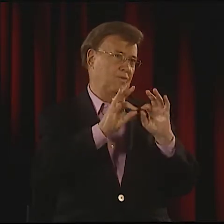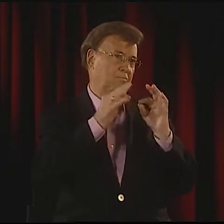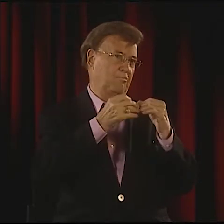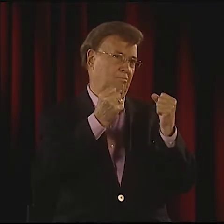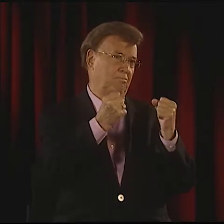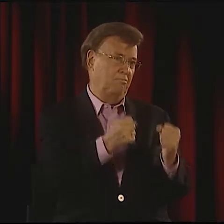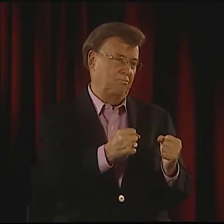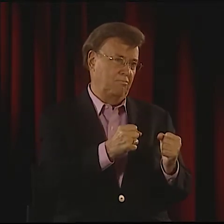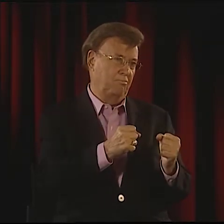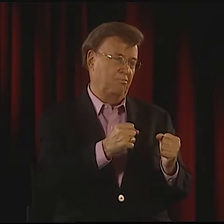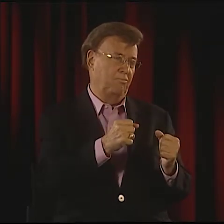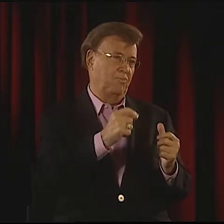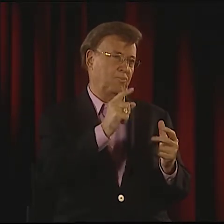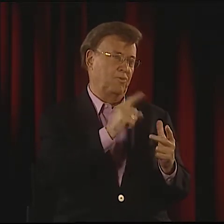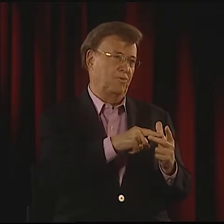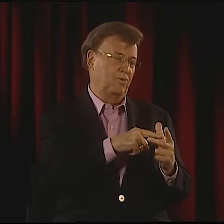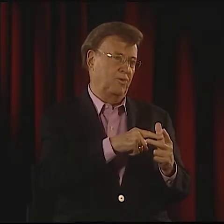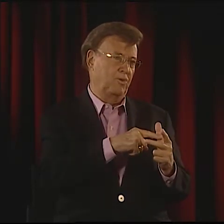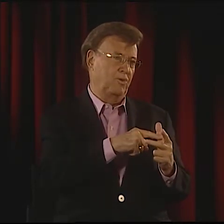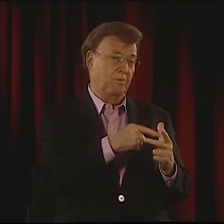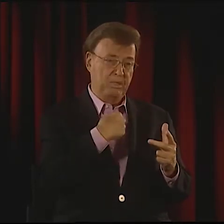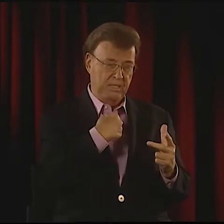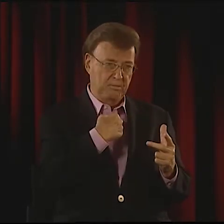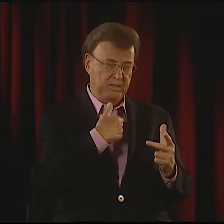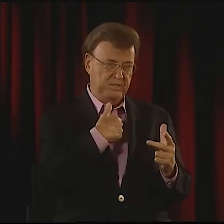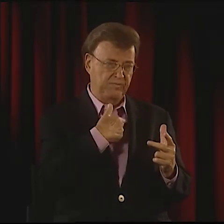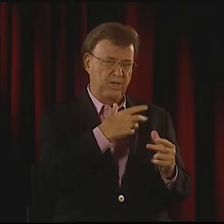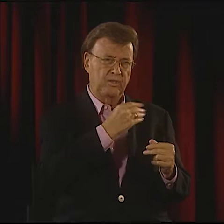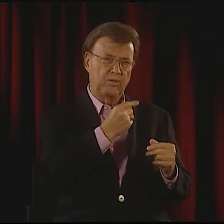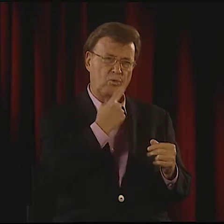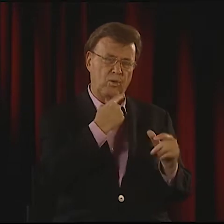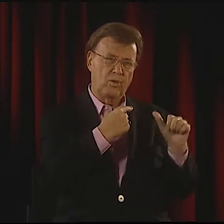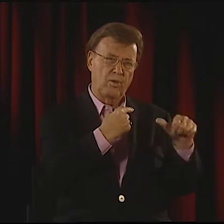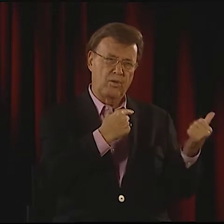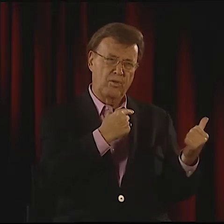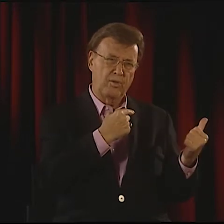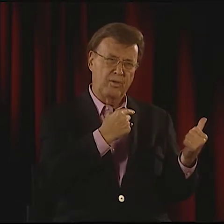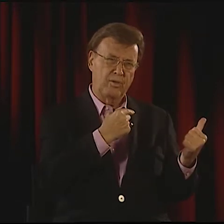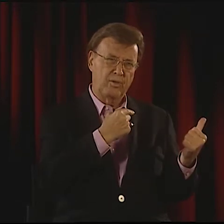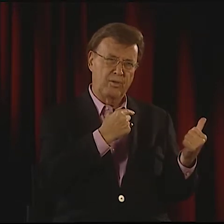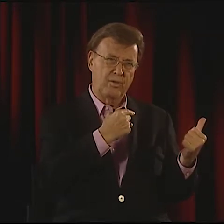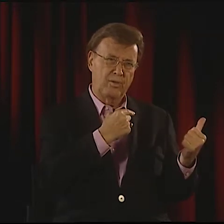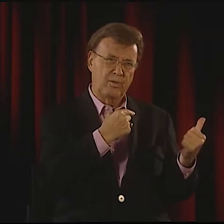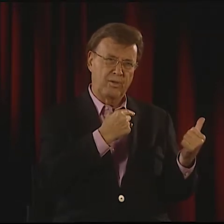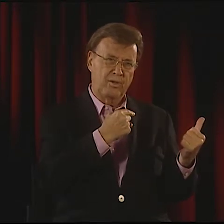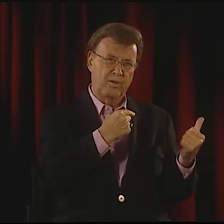AND ELLA MAE LENTZ IS FROM A VERY STRONG CULTURALLY DEAF FAMILY. I'M FROM A DEAF FAMILY, ALSO,